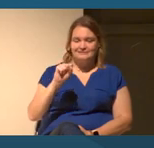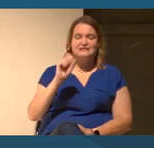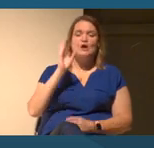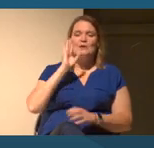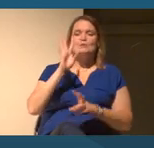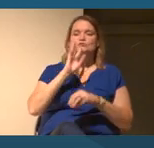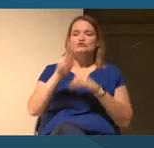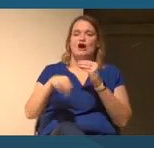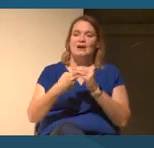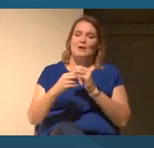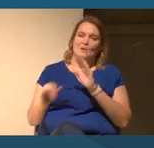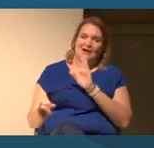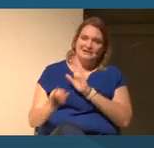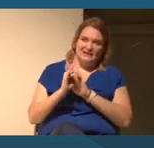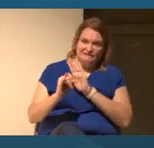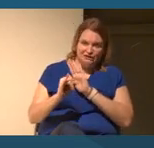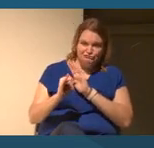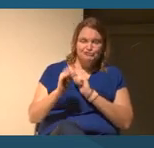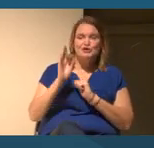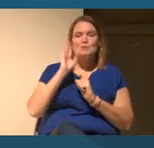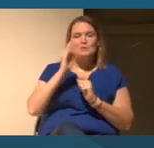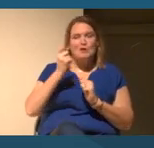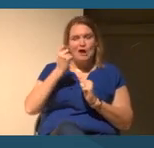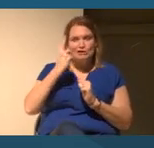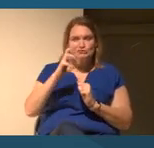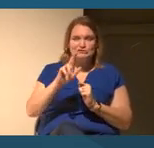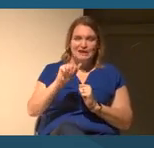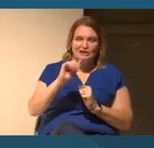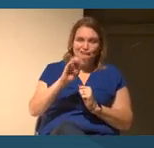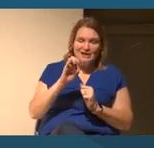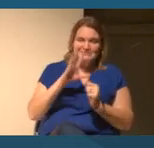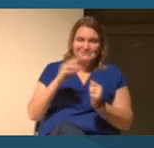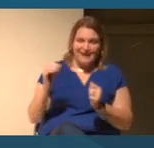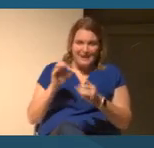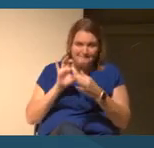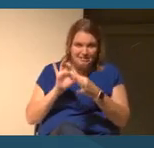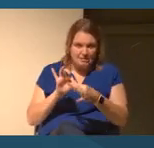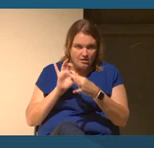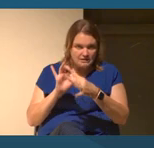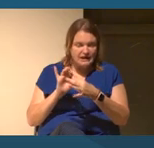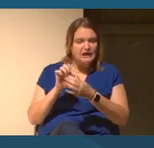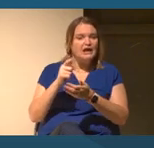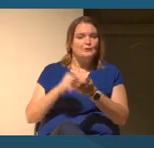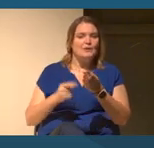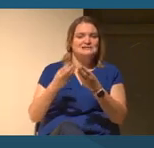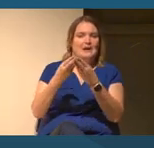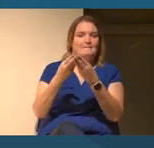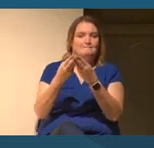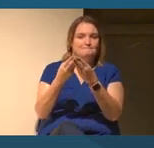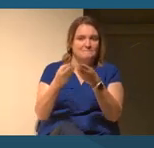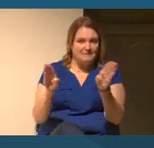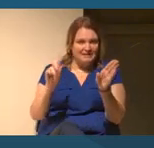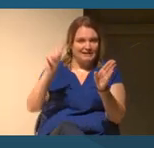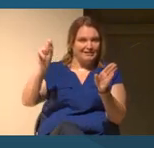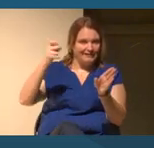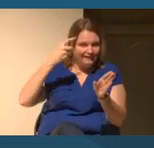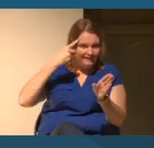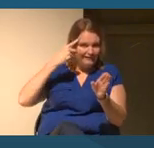We're talking about understandings of race and belonging that are publicly constructed and publicly reinforced.